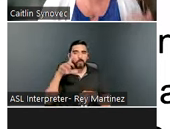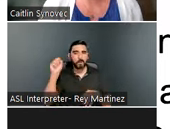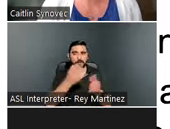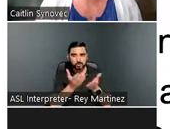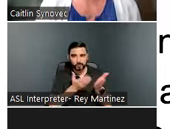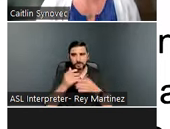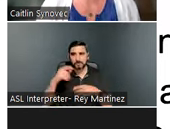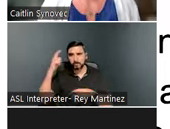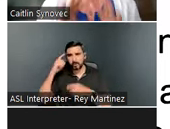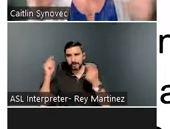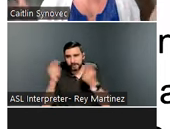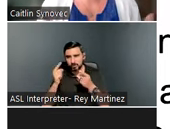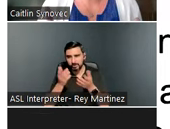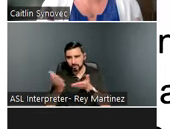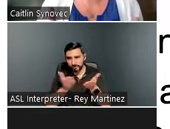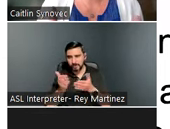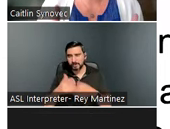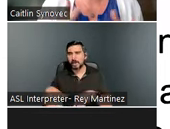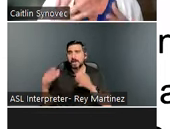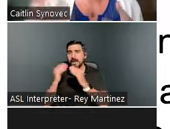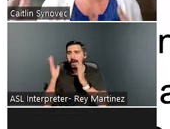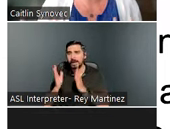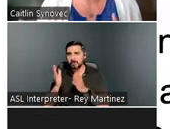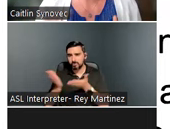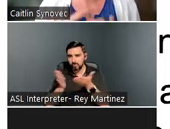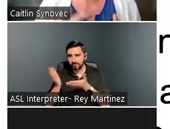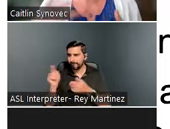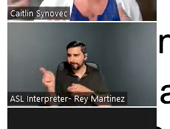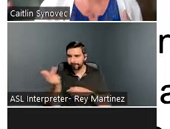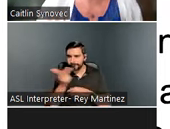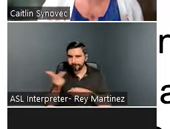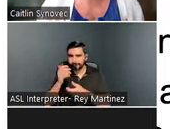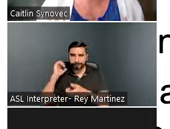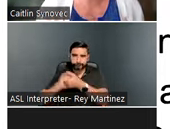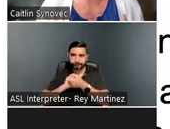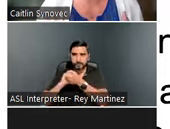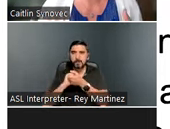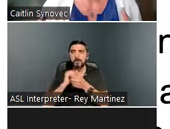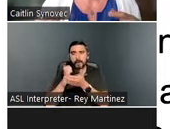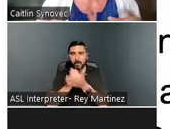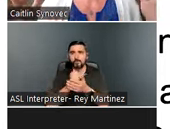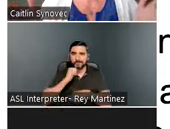our housing services, to really wrap around and streamline how people get to those services and